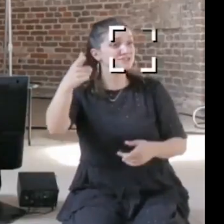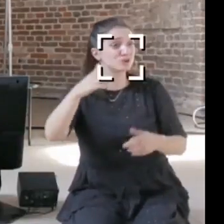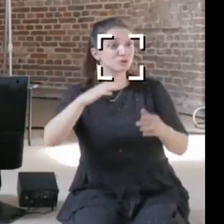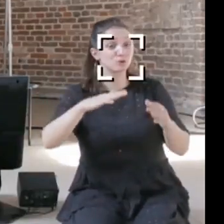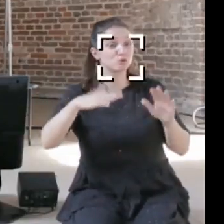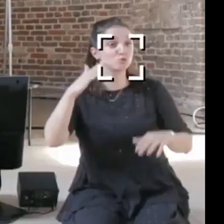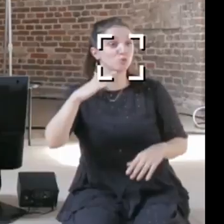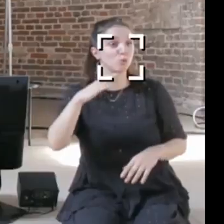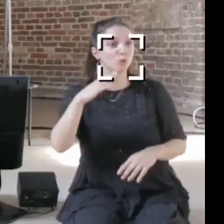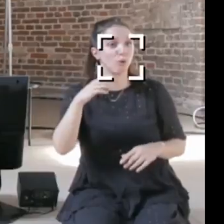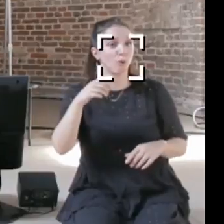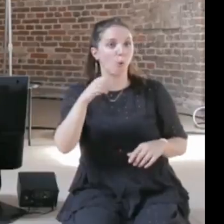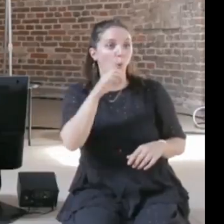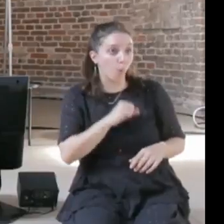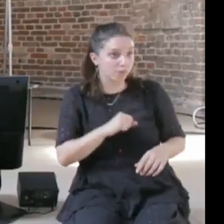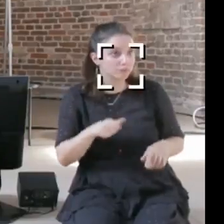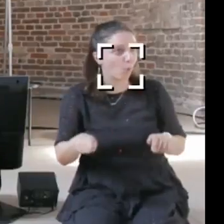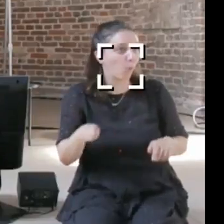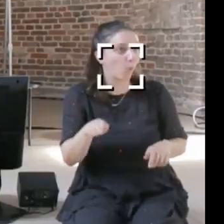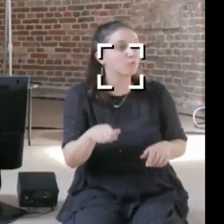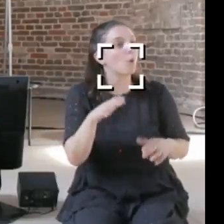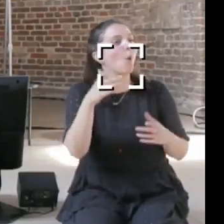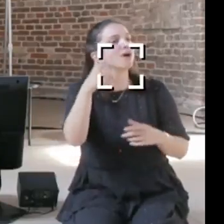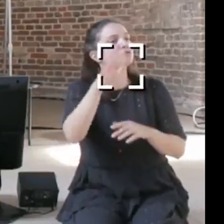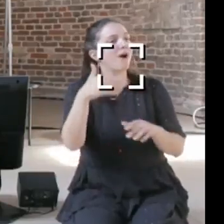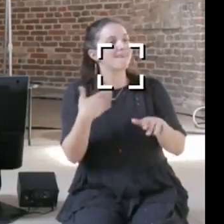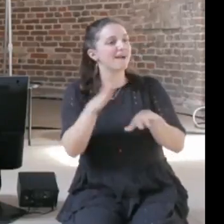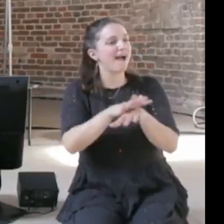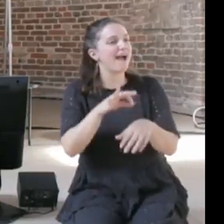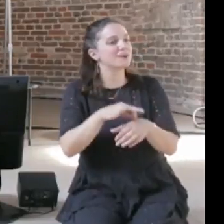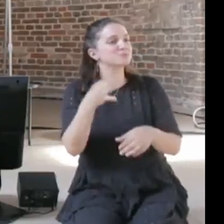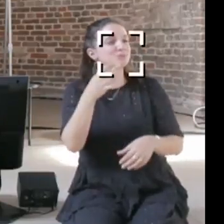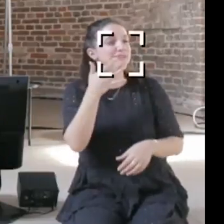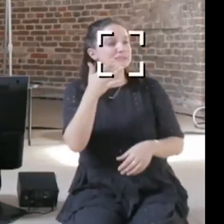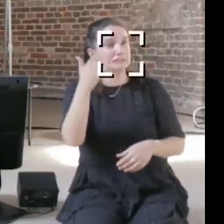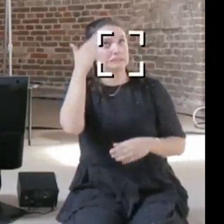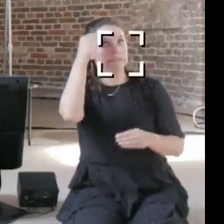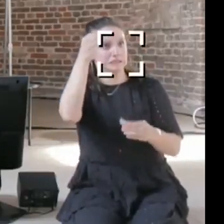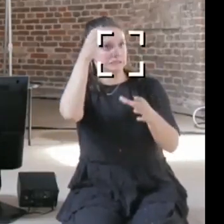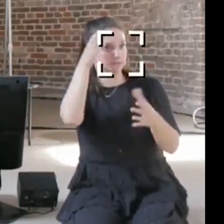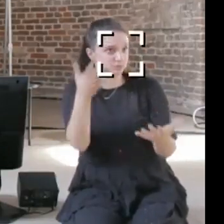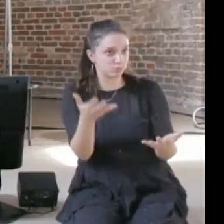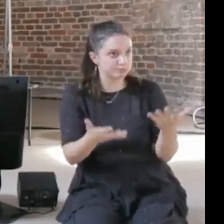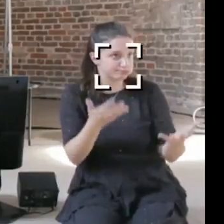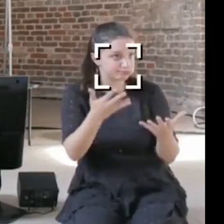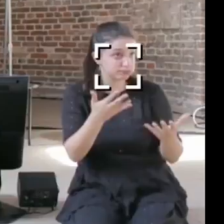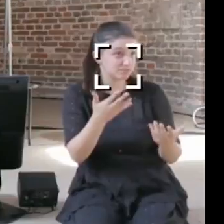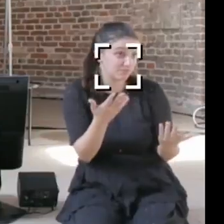they don't have enough expertise, because we're asking our politicians to make more